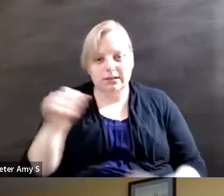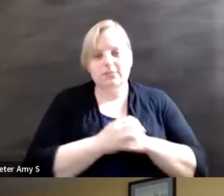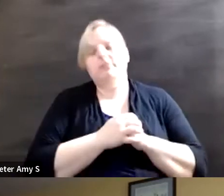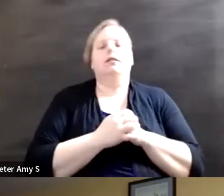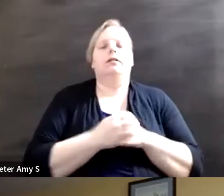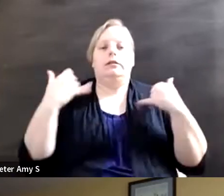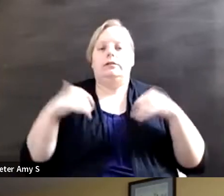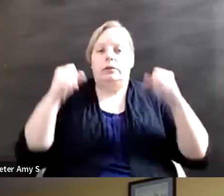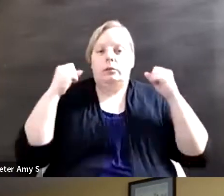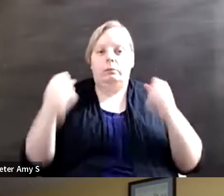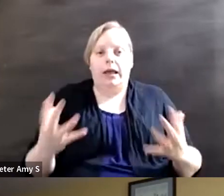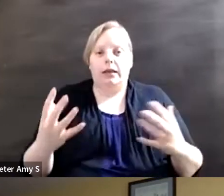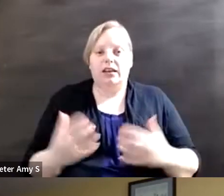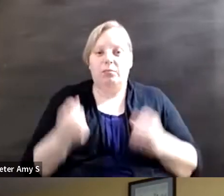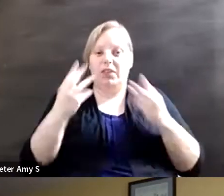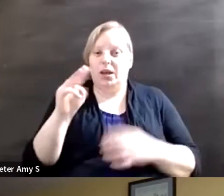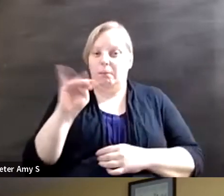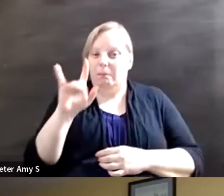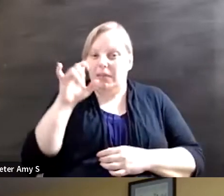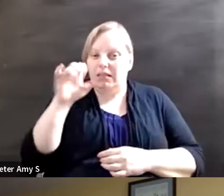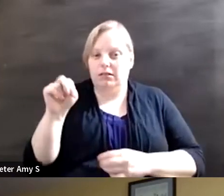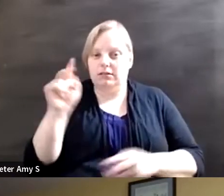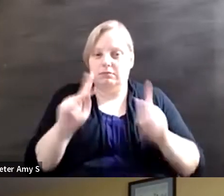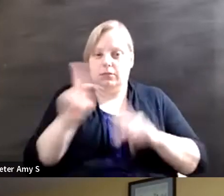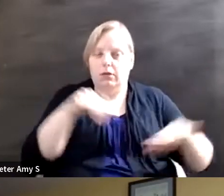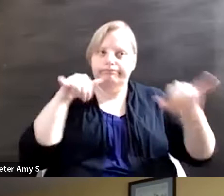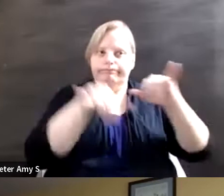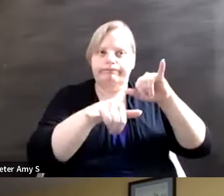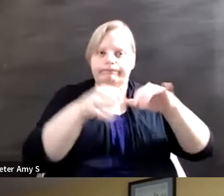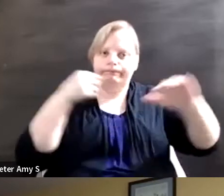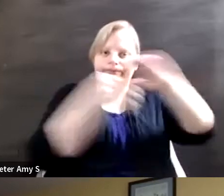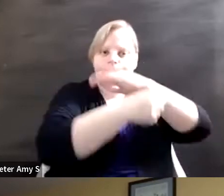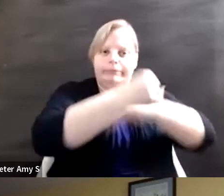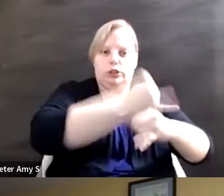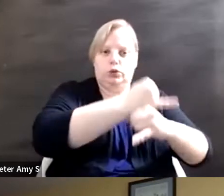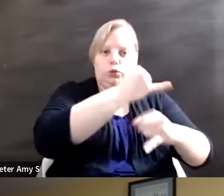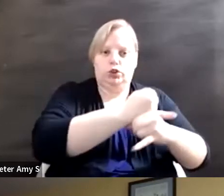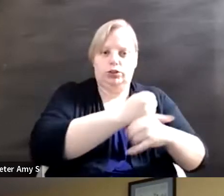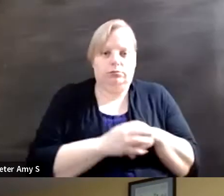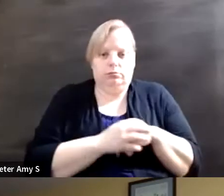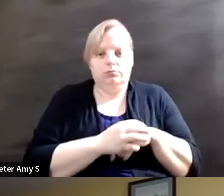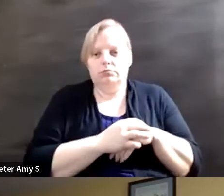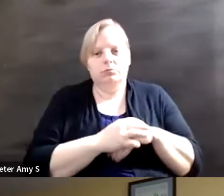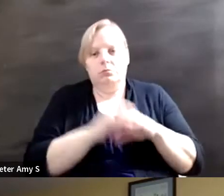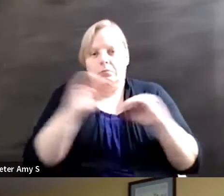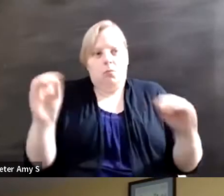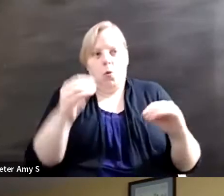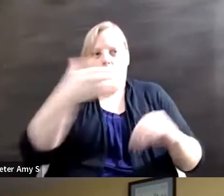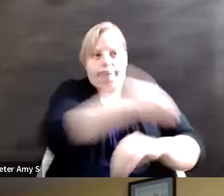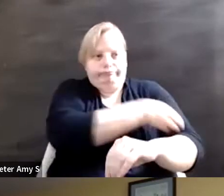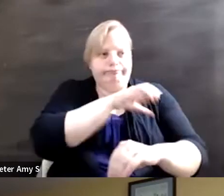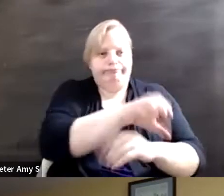them and millions of them living in institutions without the opportunity to decide where, who, and